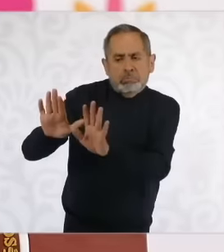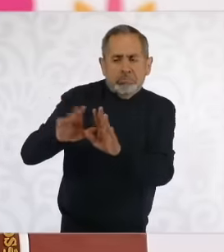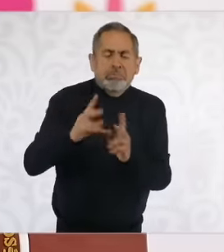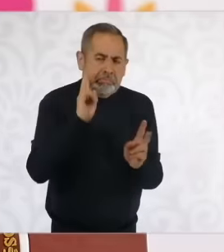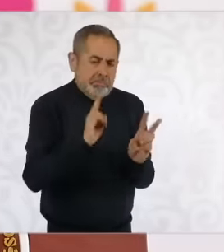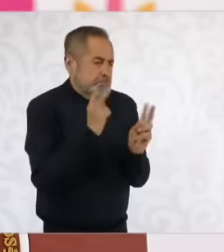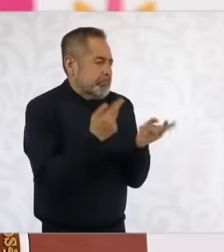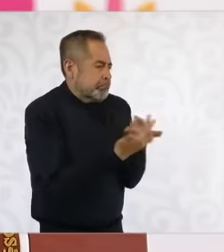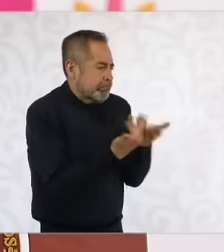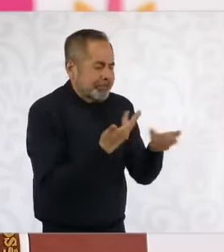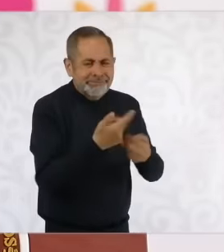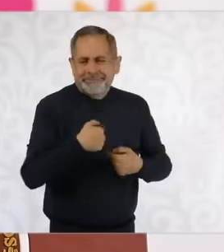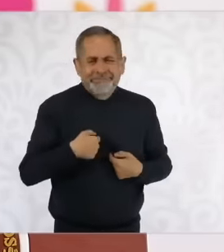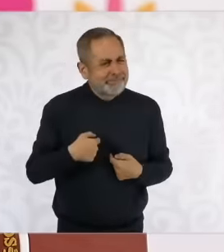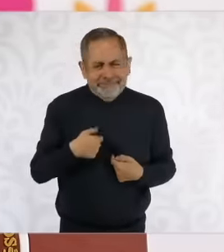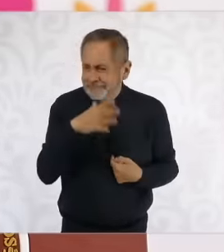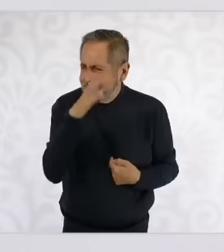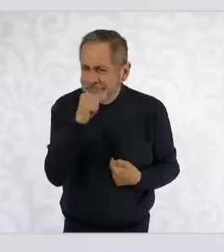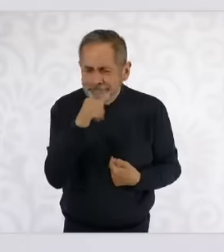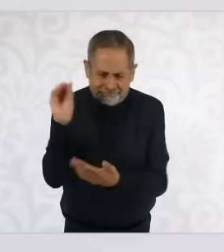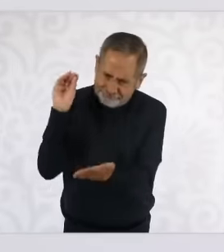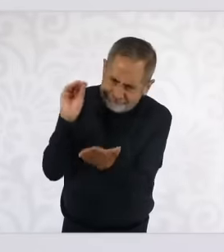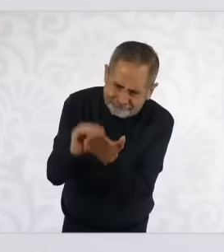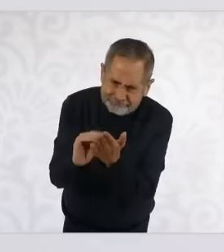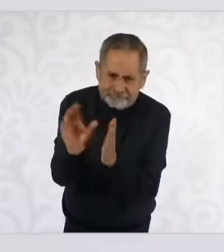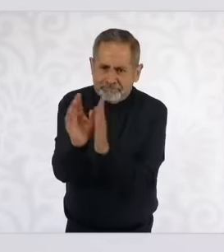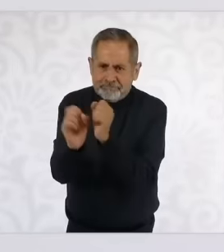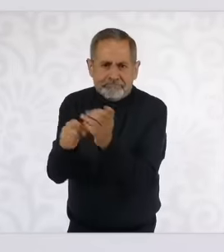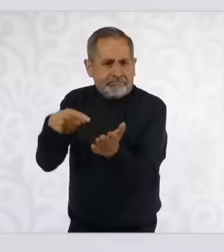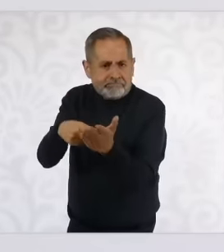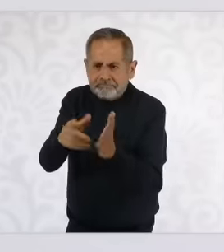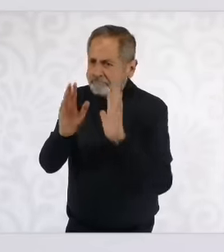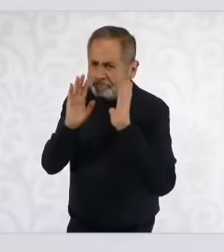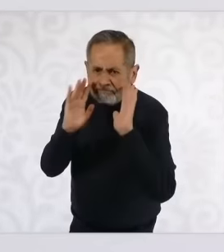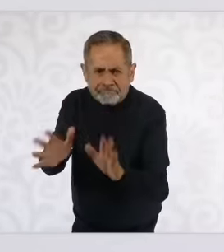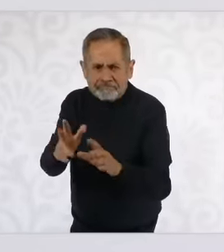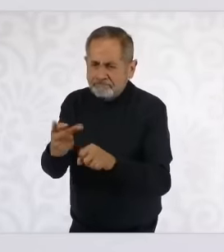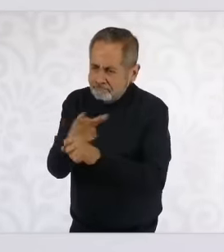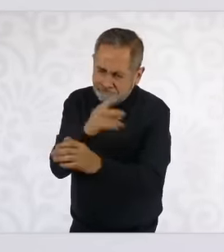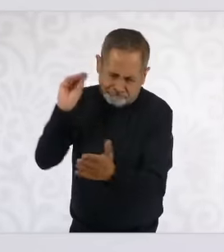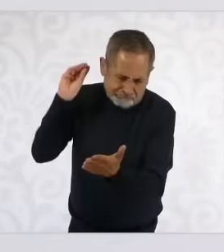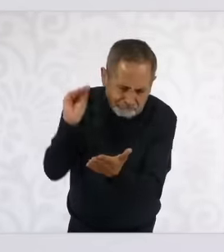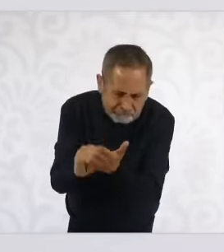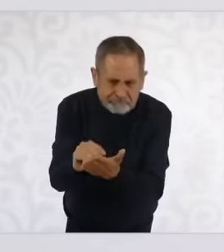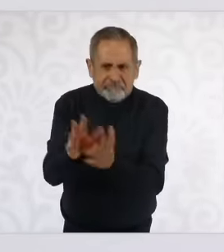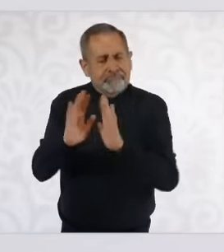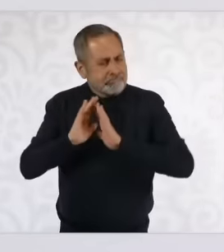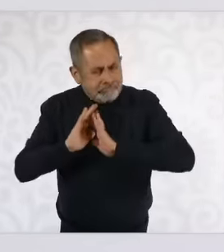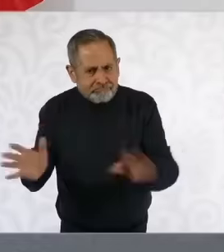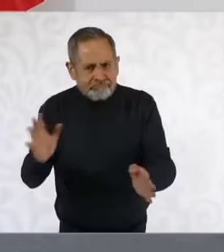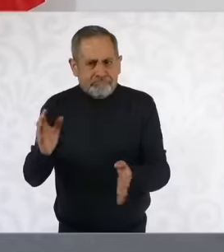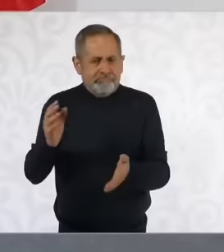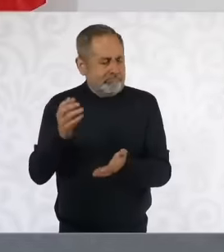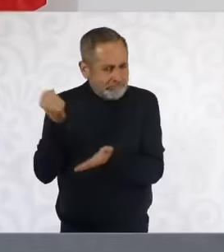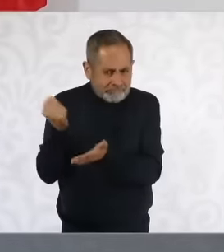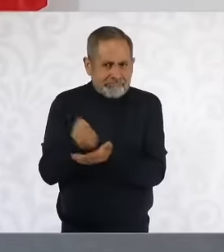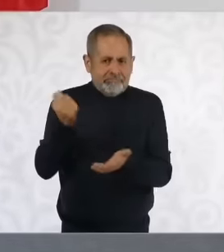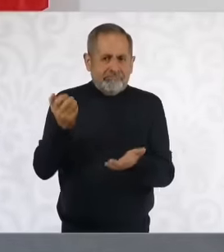. The reform of the judicial power is part of the Constitution, look at it the